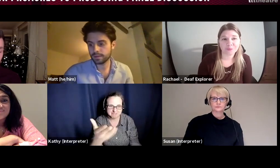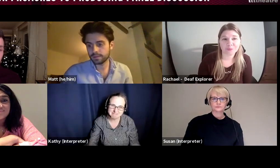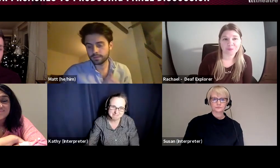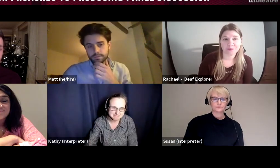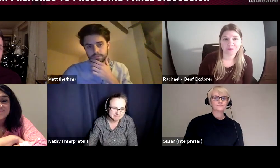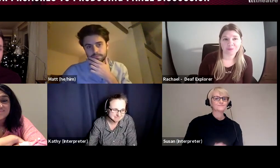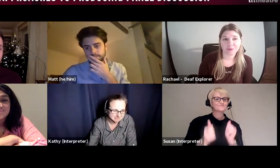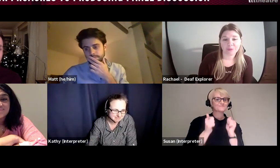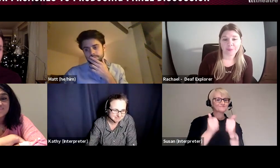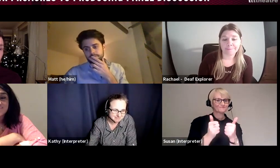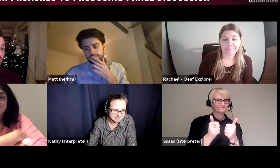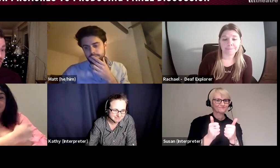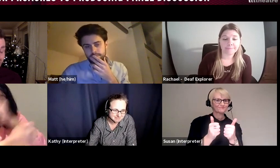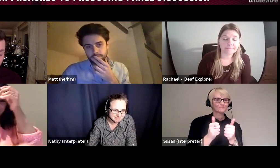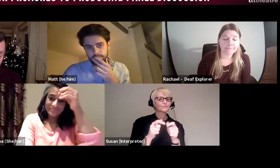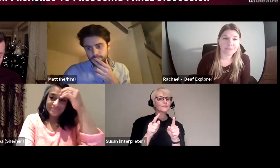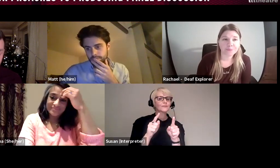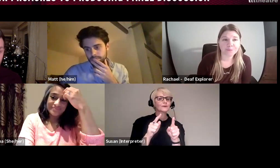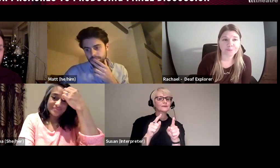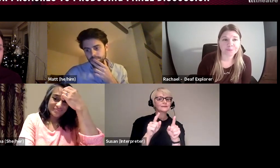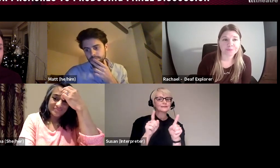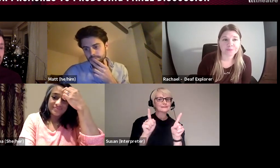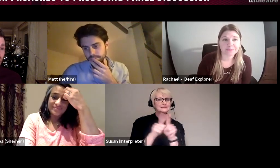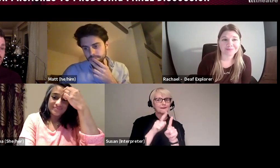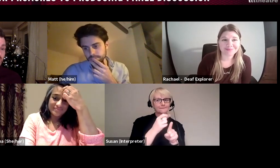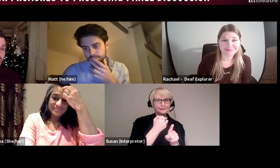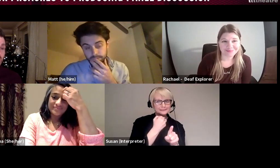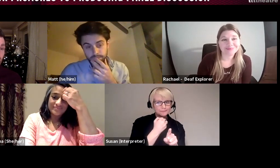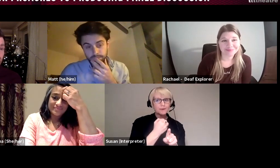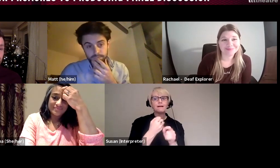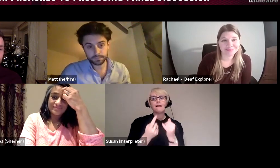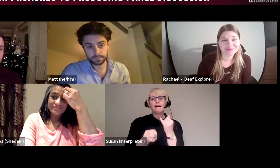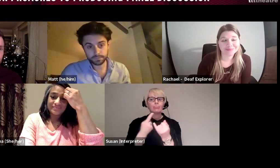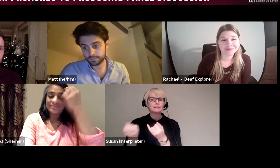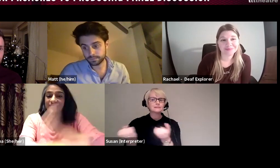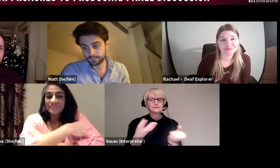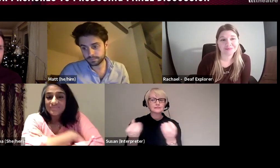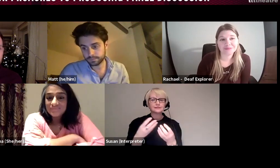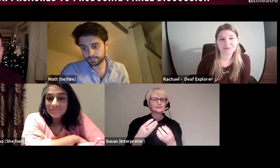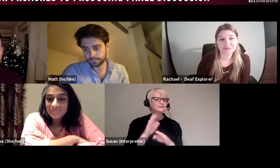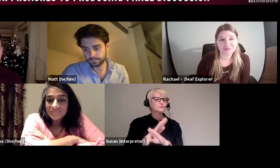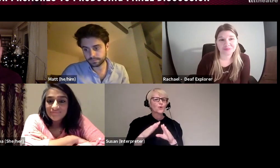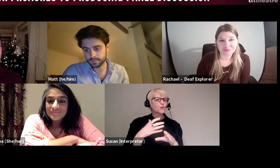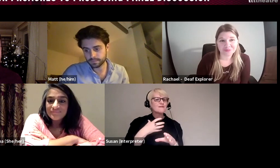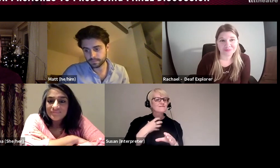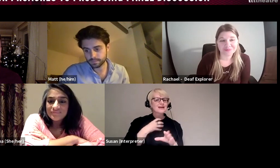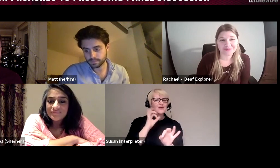I would add, and as Deepa said don't be afraid to ask questions, I can guarantee the 4 of us have